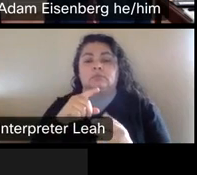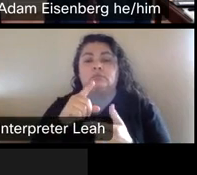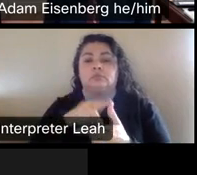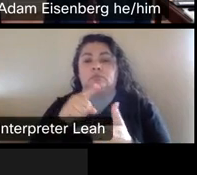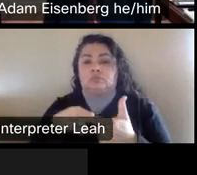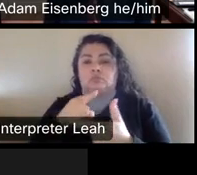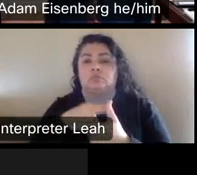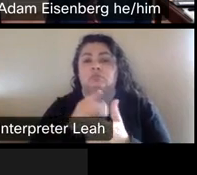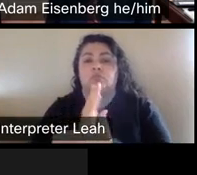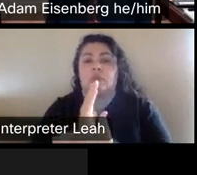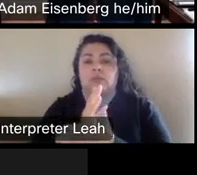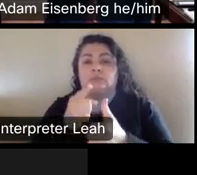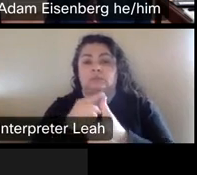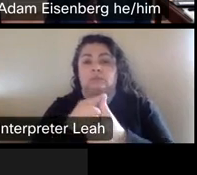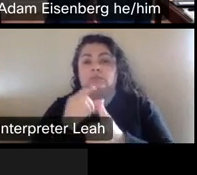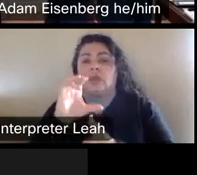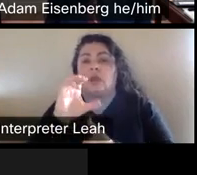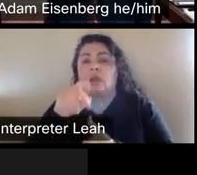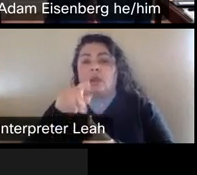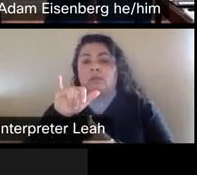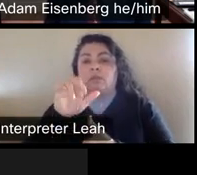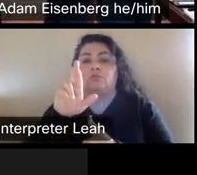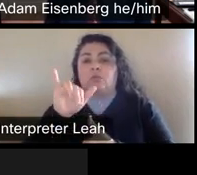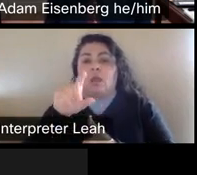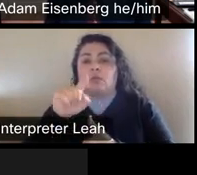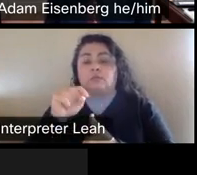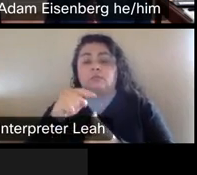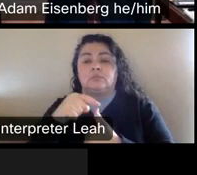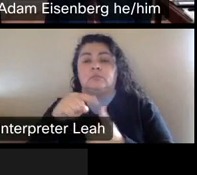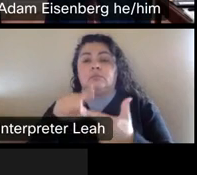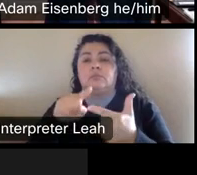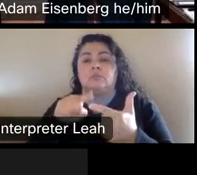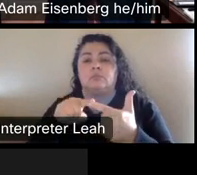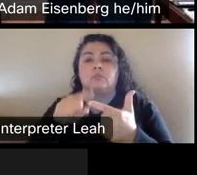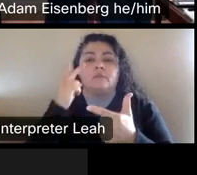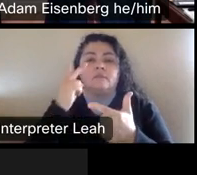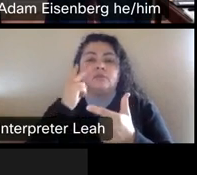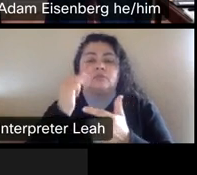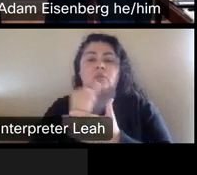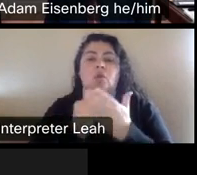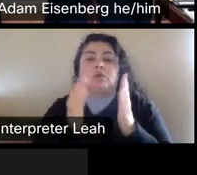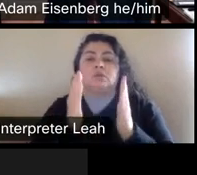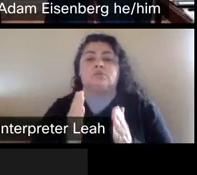1st, being copyright, and then 2nd, those confirmed by the visual artist Rights Act of 9,990.